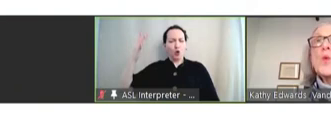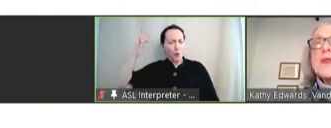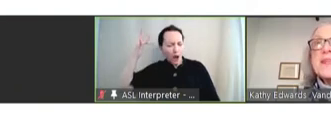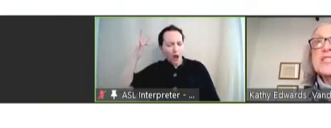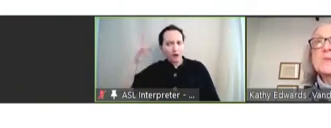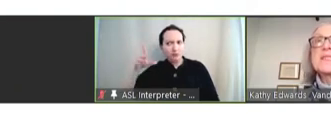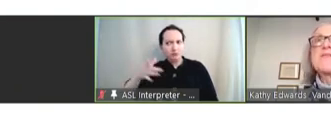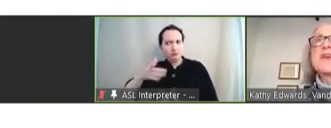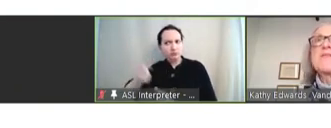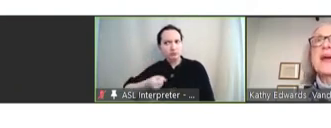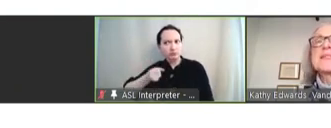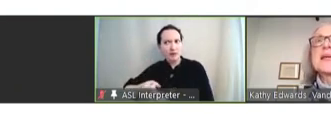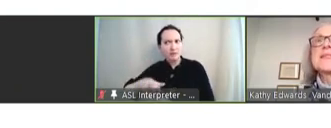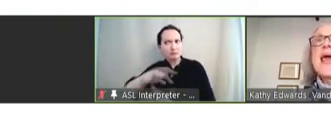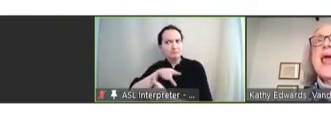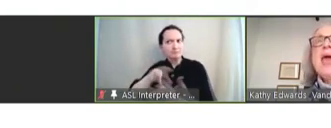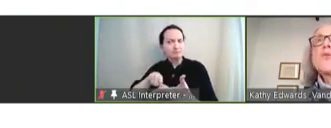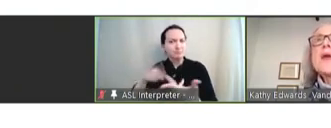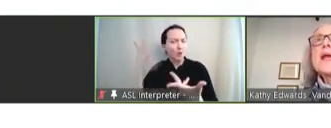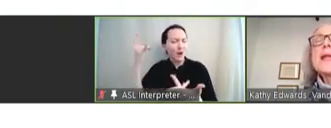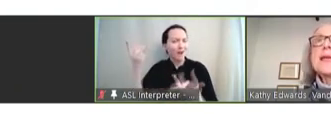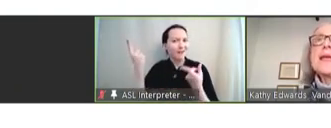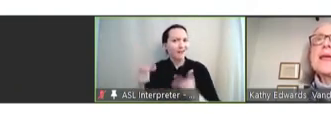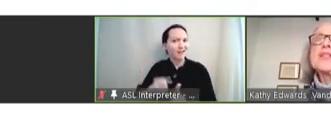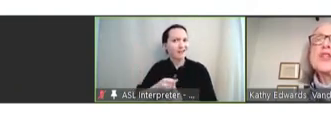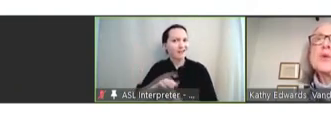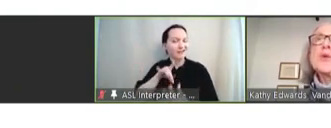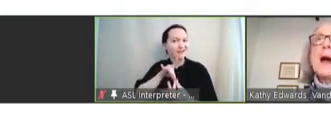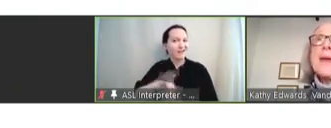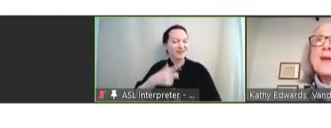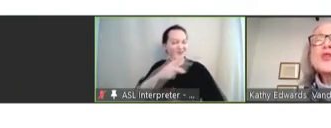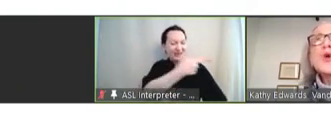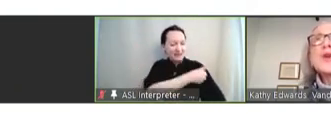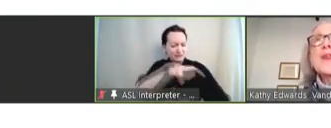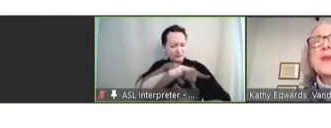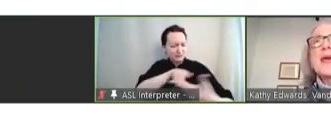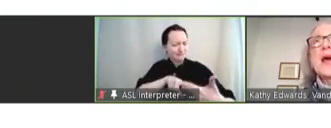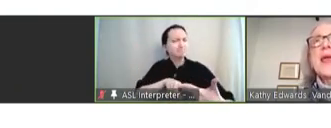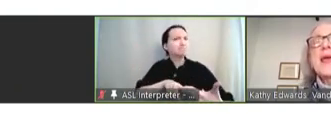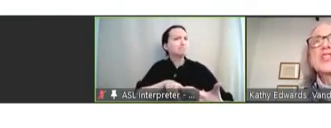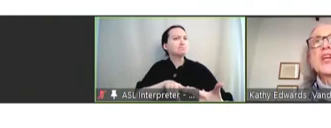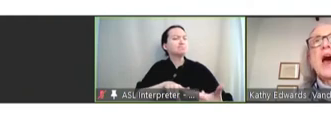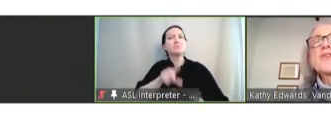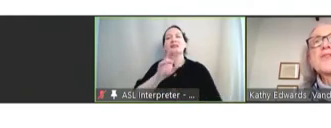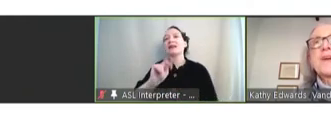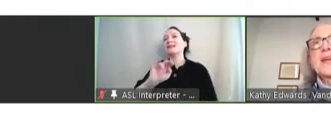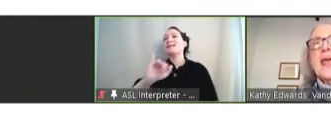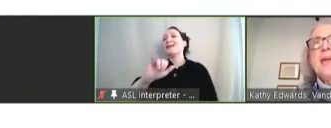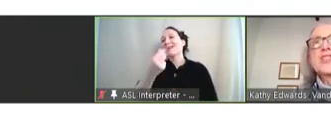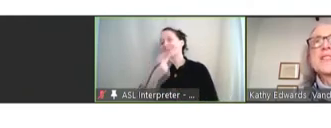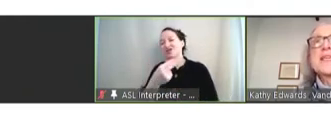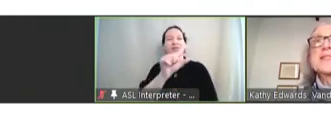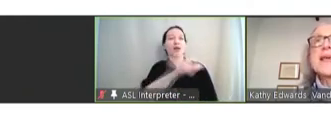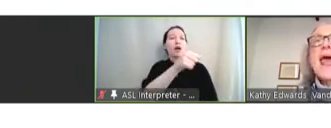with these specific vaccines and really need to make sure that the NIH and other funding agencies